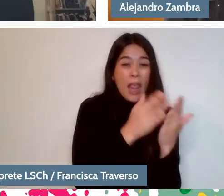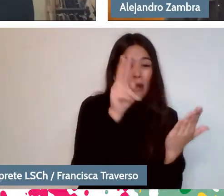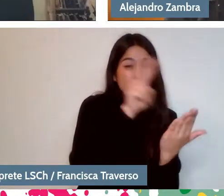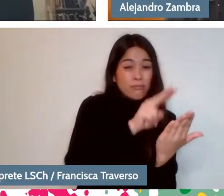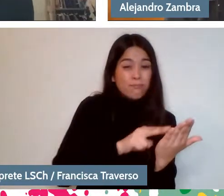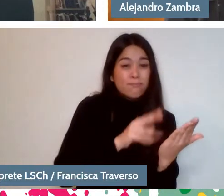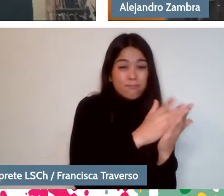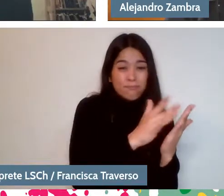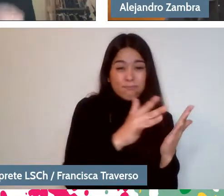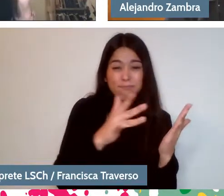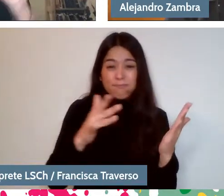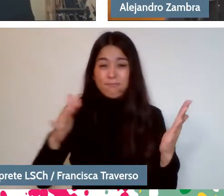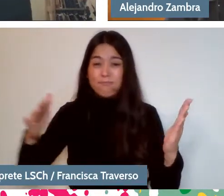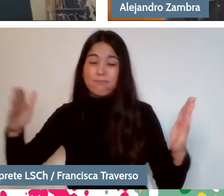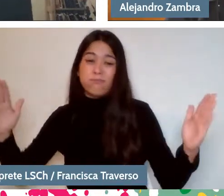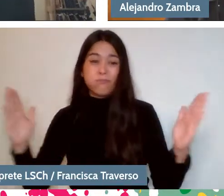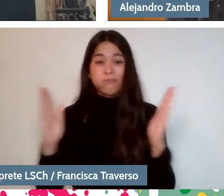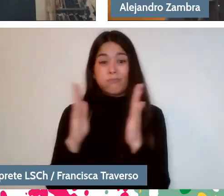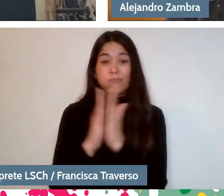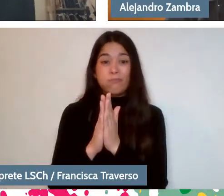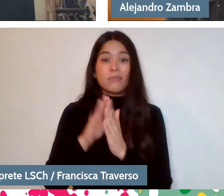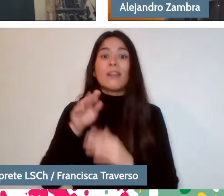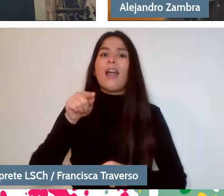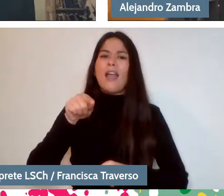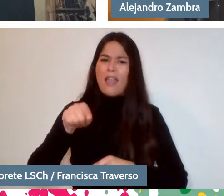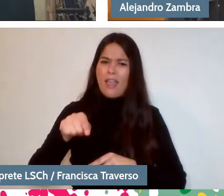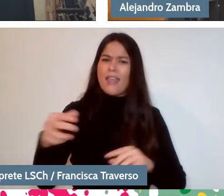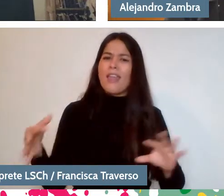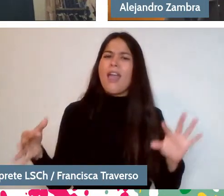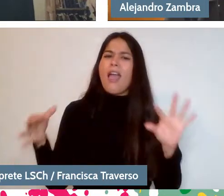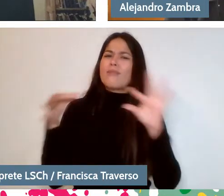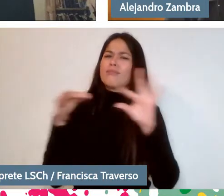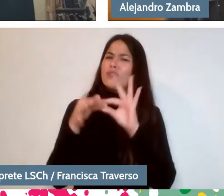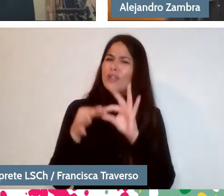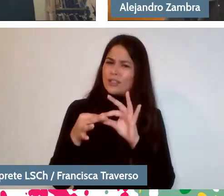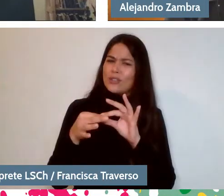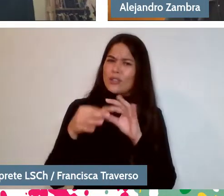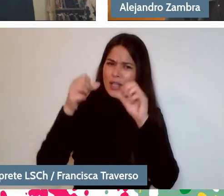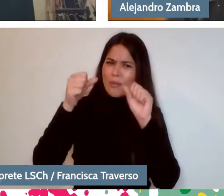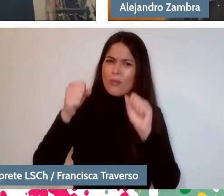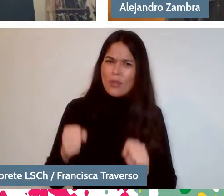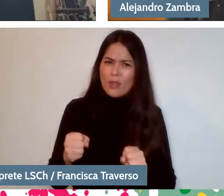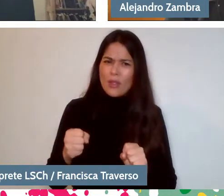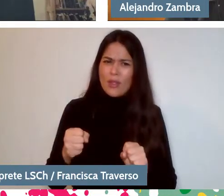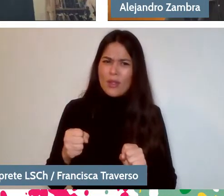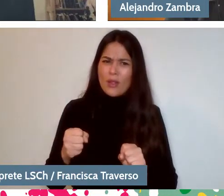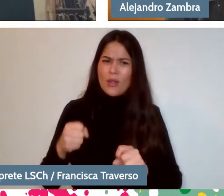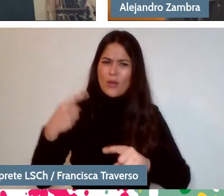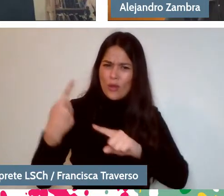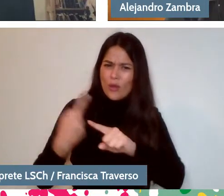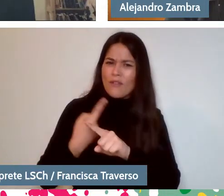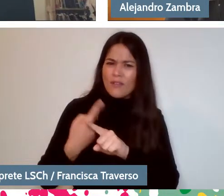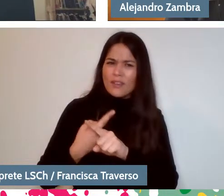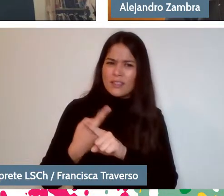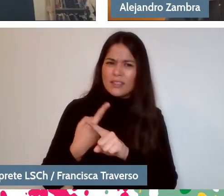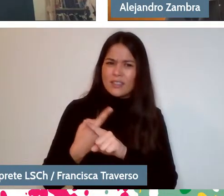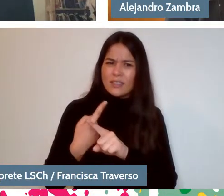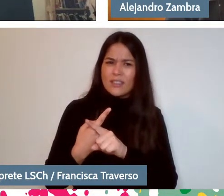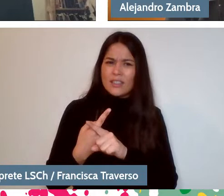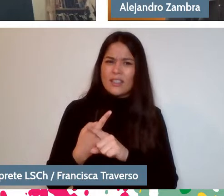and from there, some connections emerged that I hope we can discuss with Alejandro.